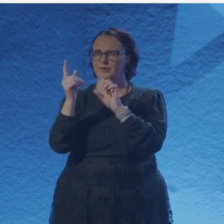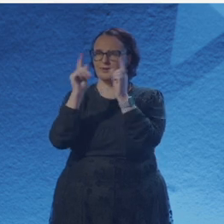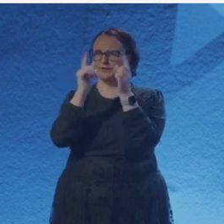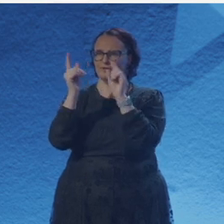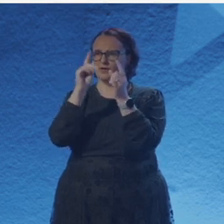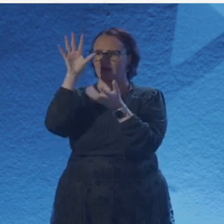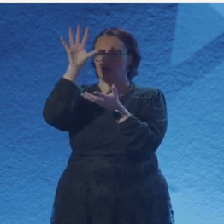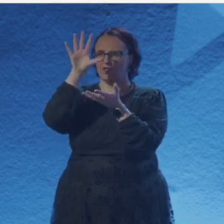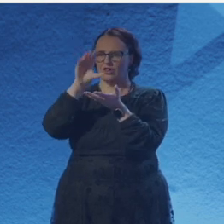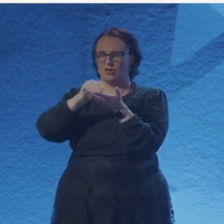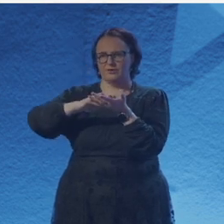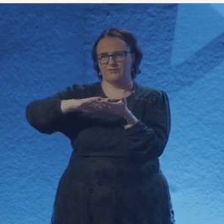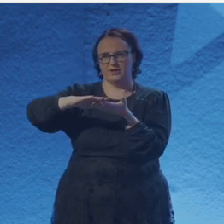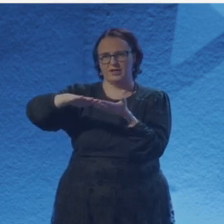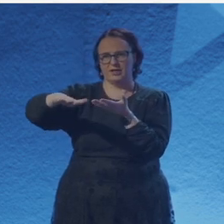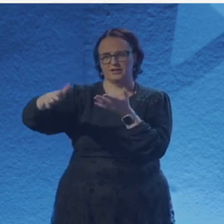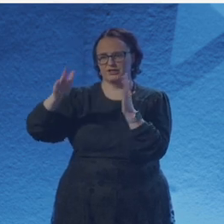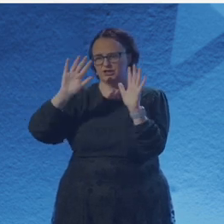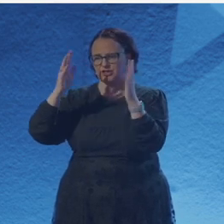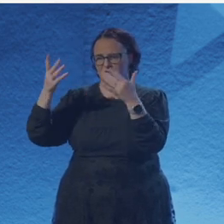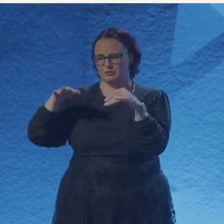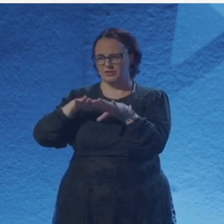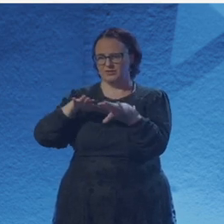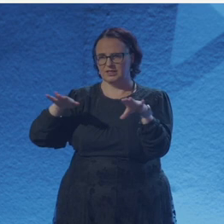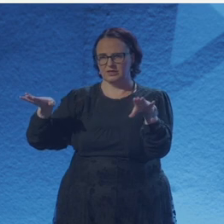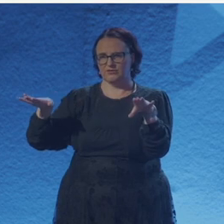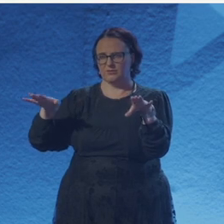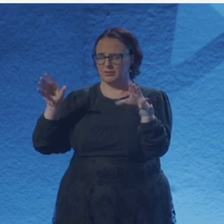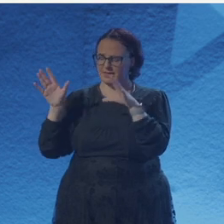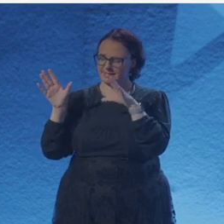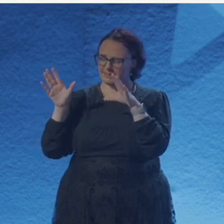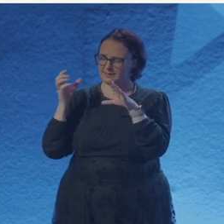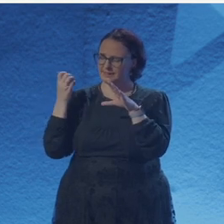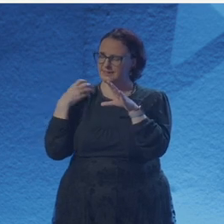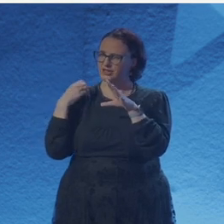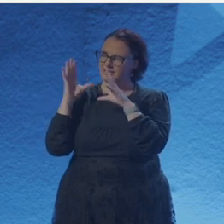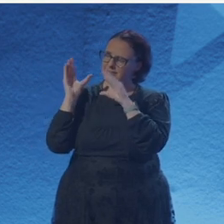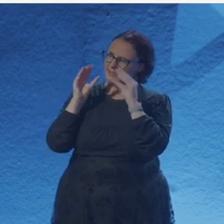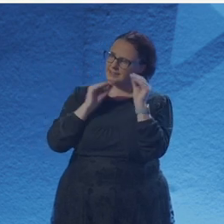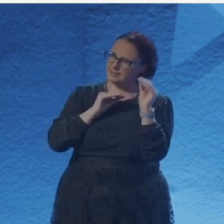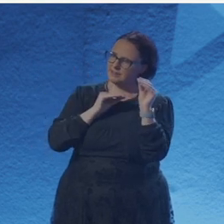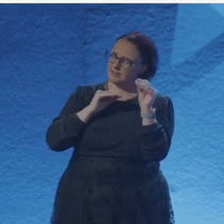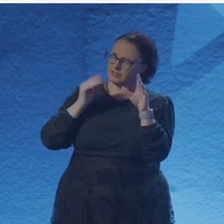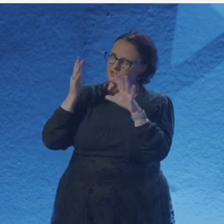How I loved that word! Tesseract. A new language of geometry.